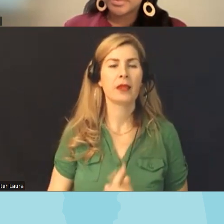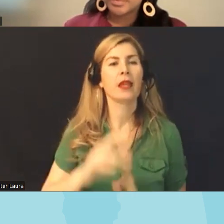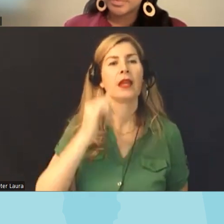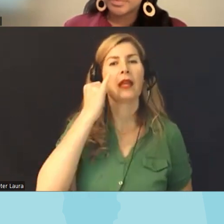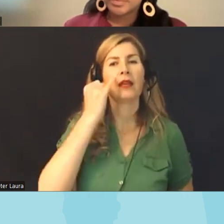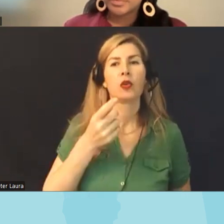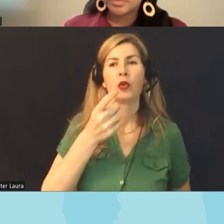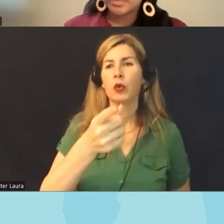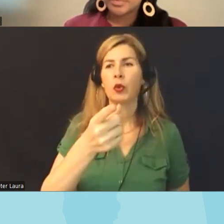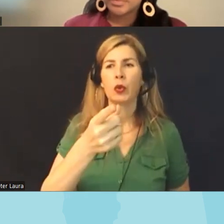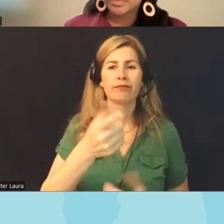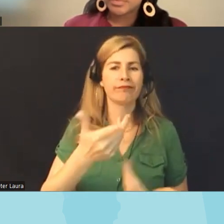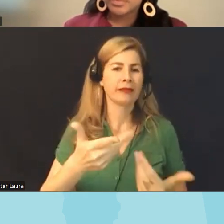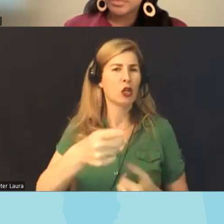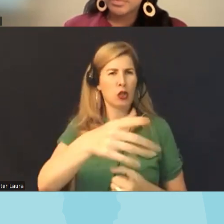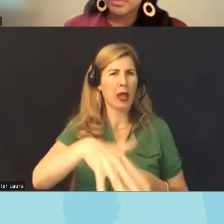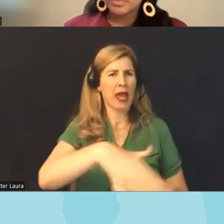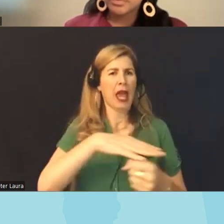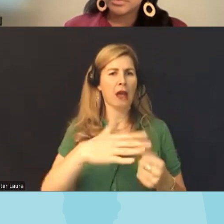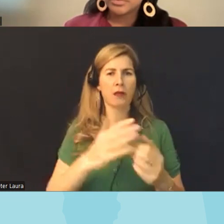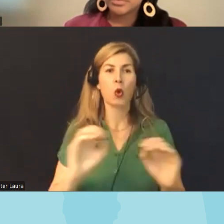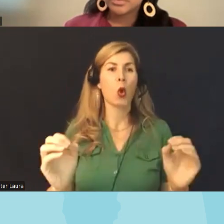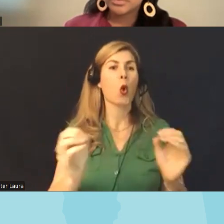happening and books AR being banned in those communities how can they help because I think